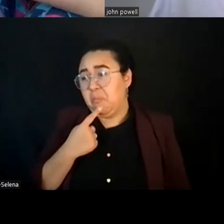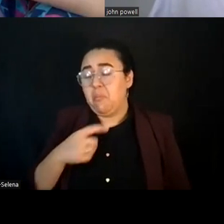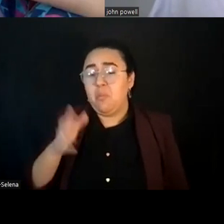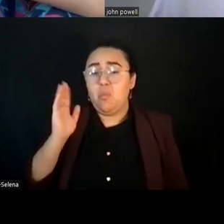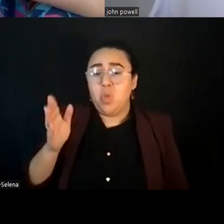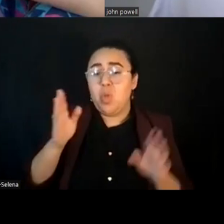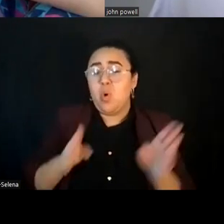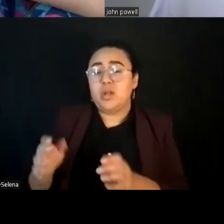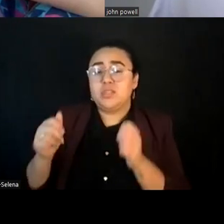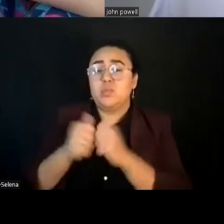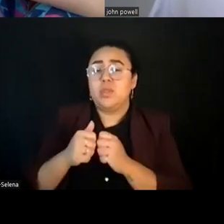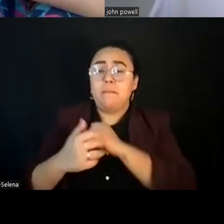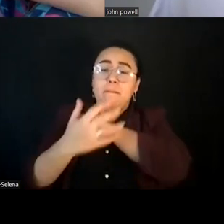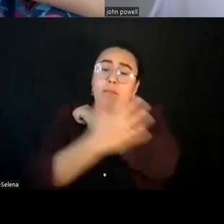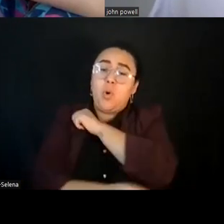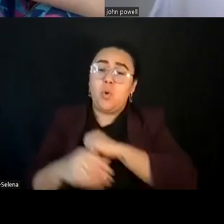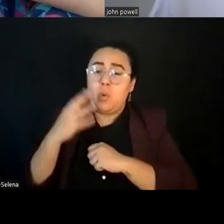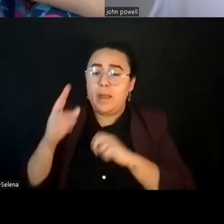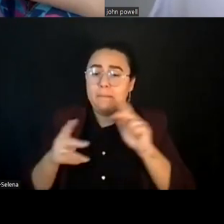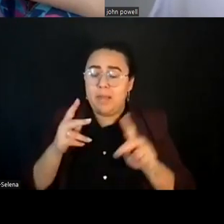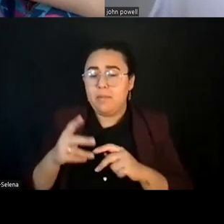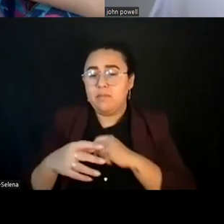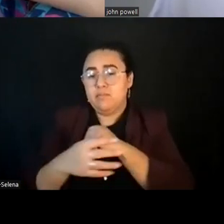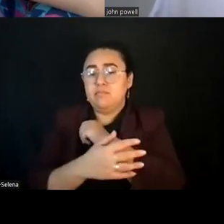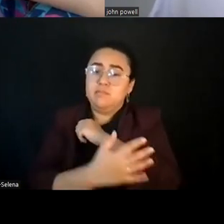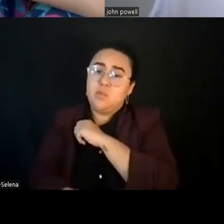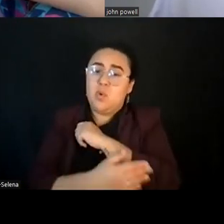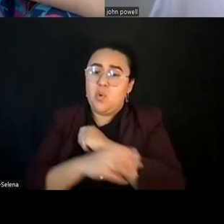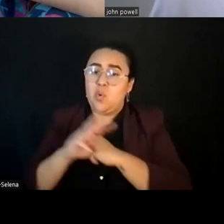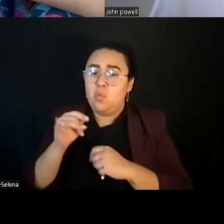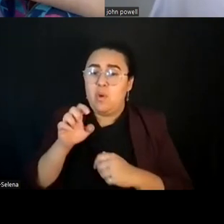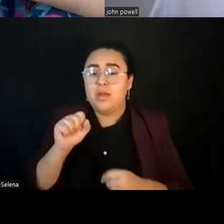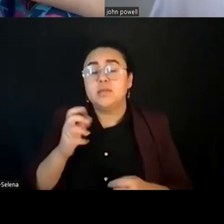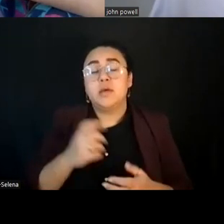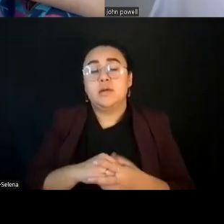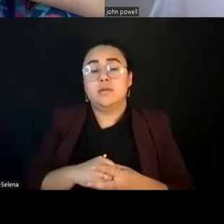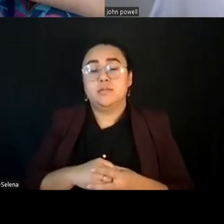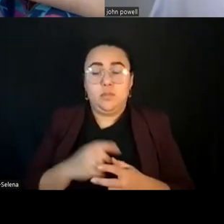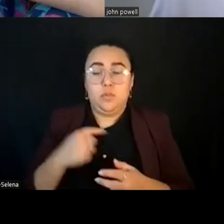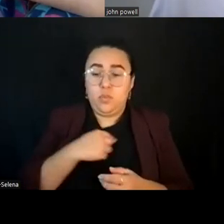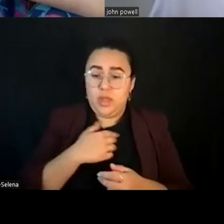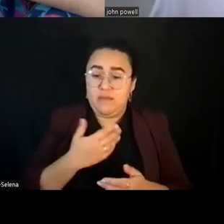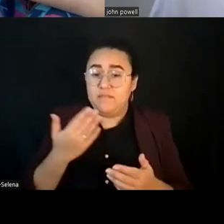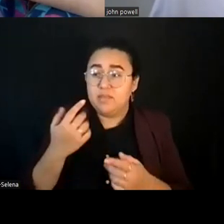But I think time and time again, what we see is that when we have even modest success, the movement actually is more powerful.